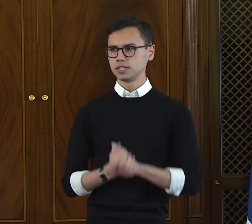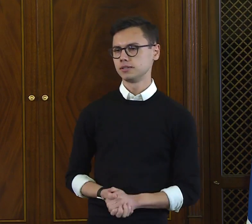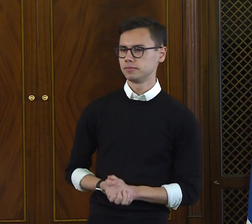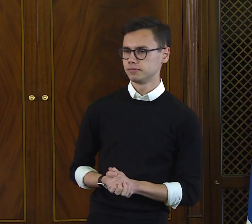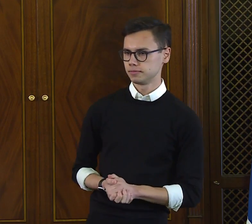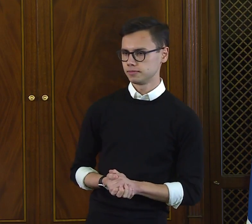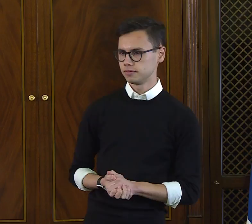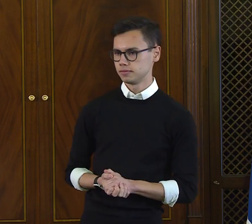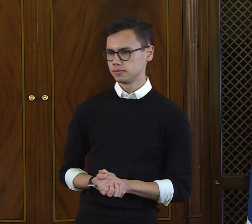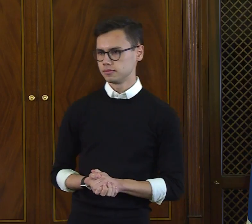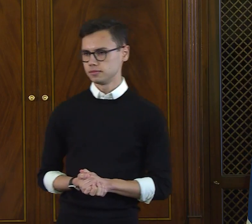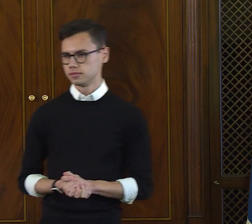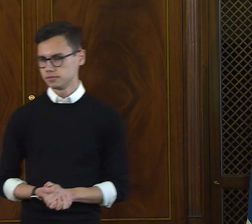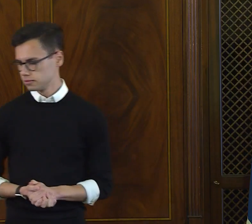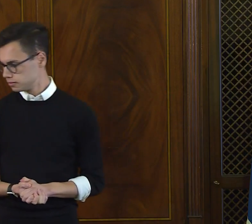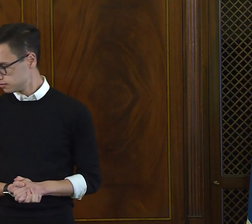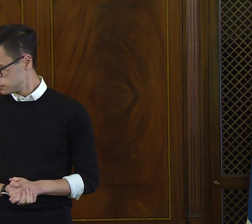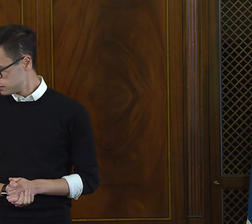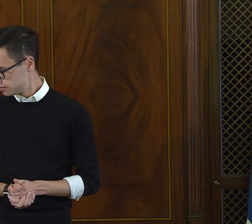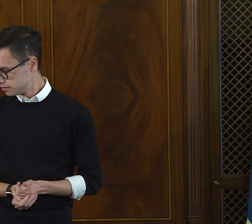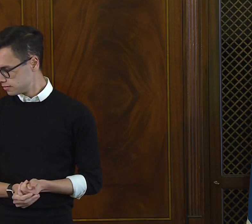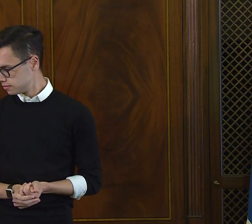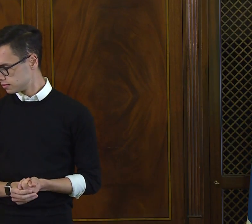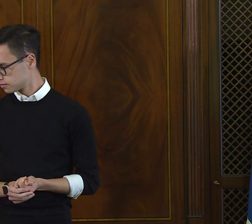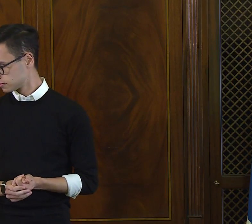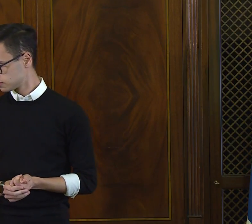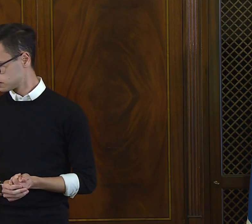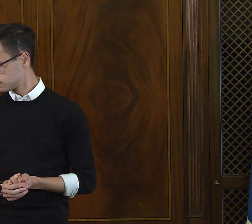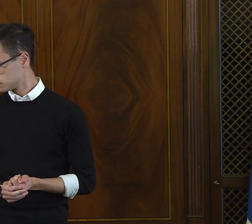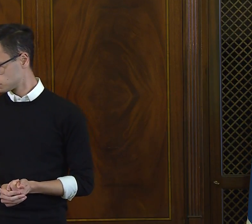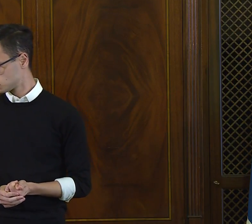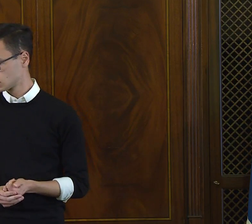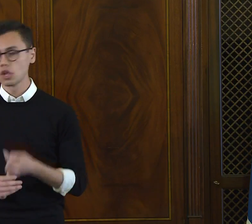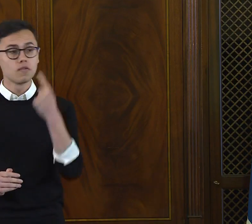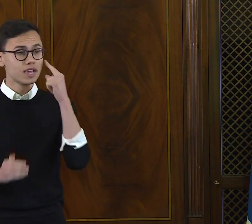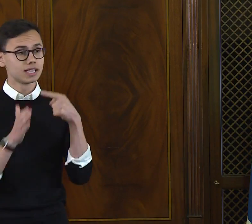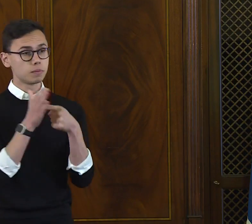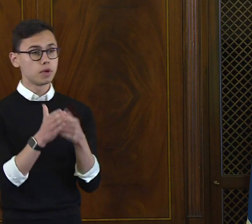I had a new dimension added to my prism.